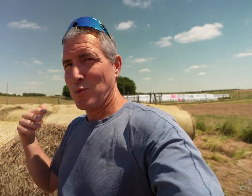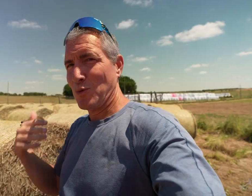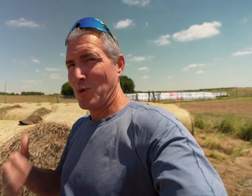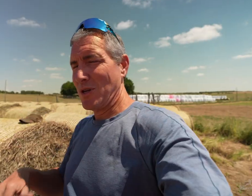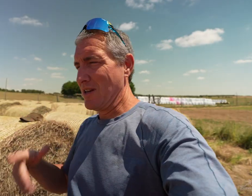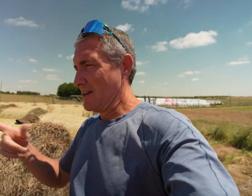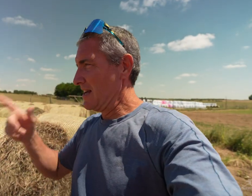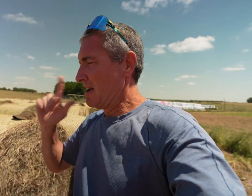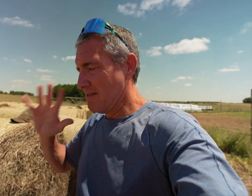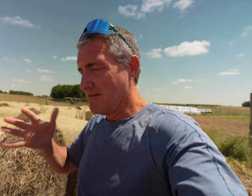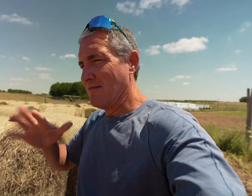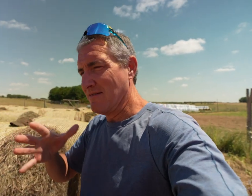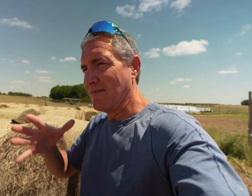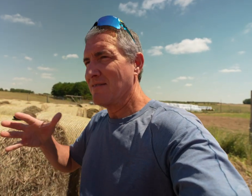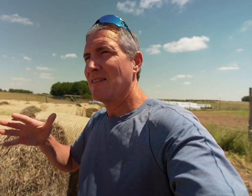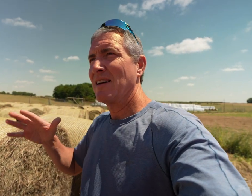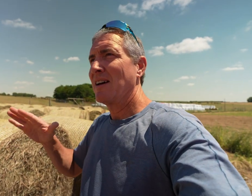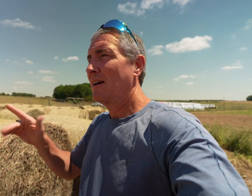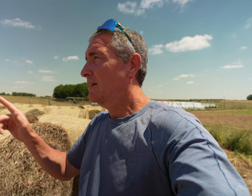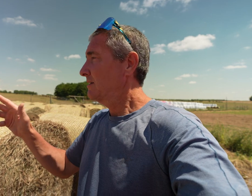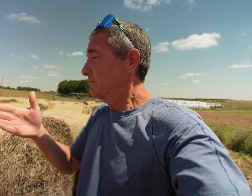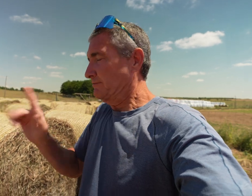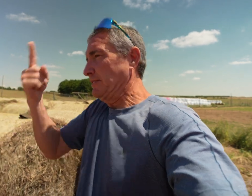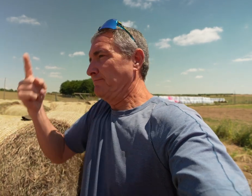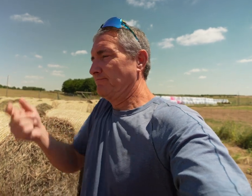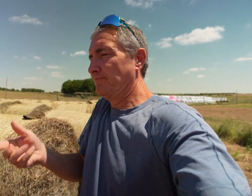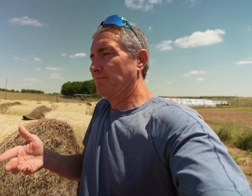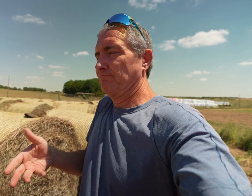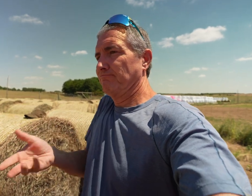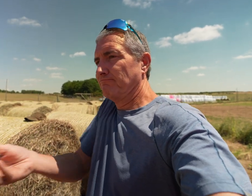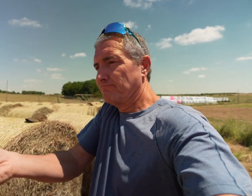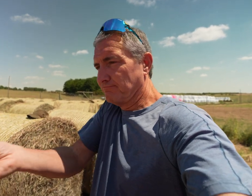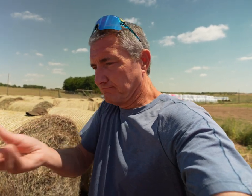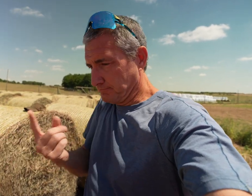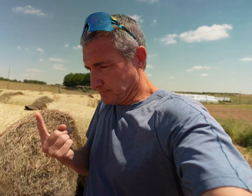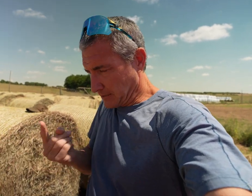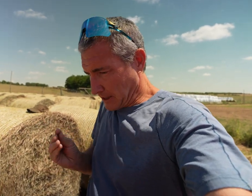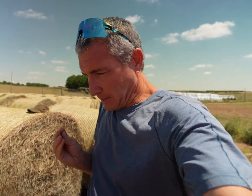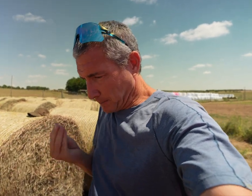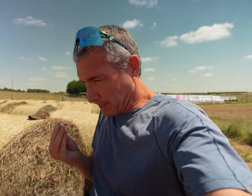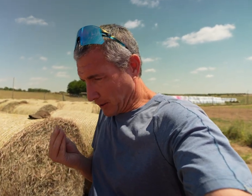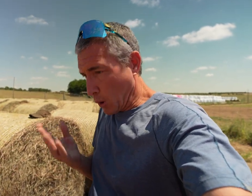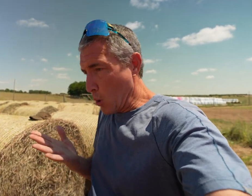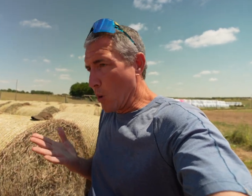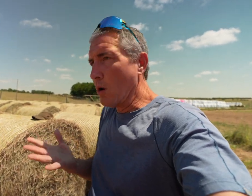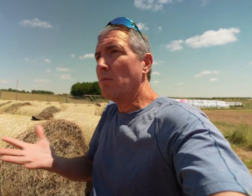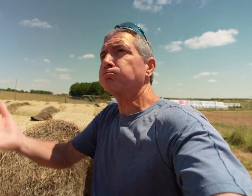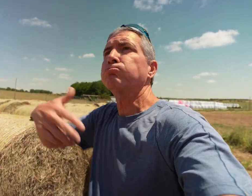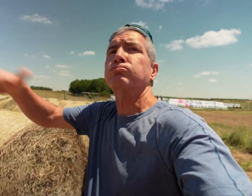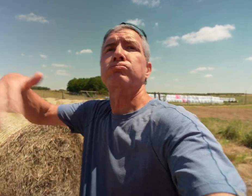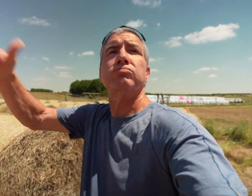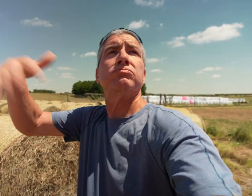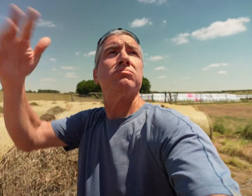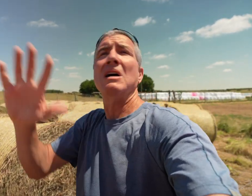Amazing story. So, did you first get the bison as babies or adults?